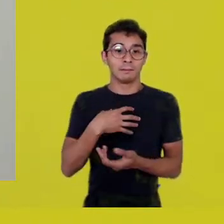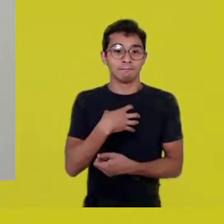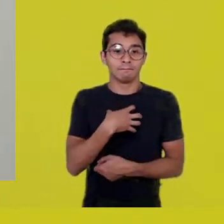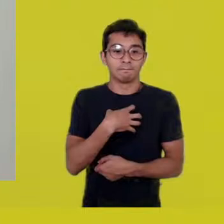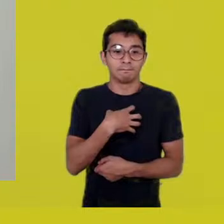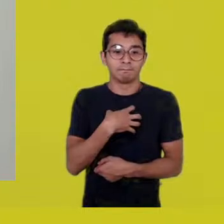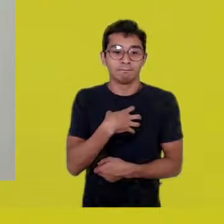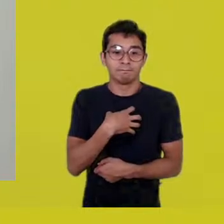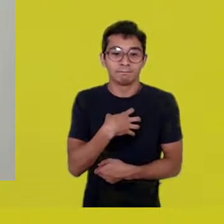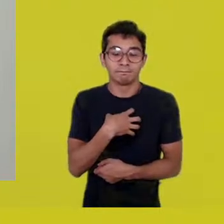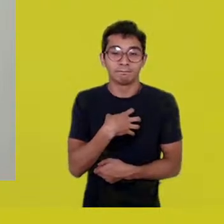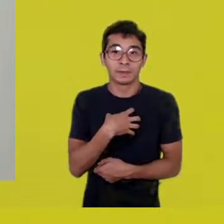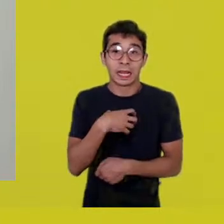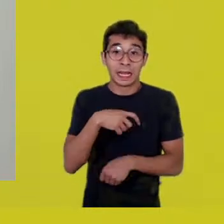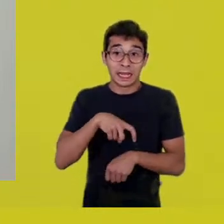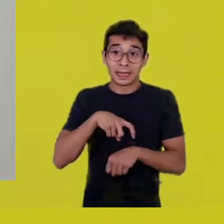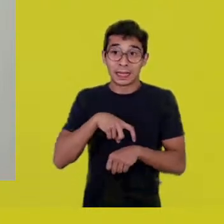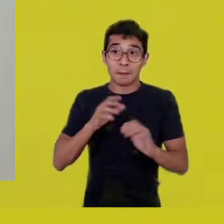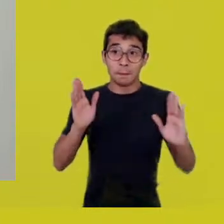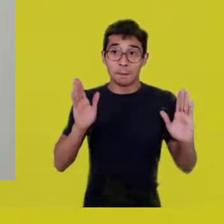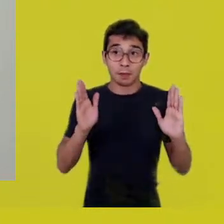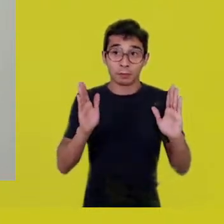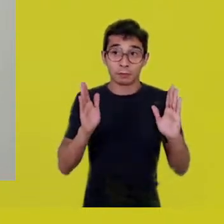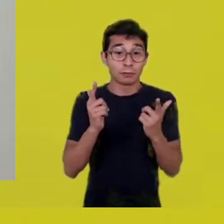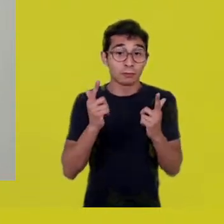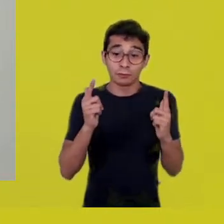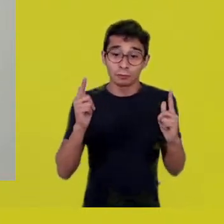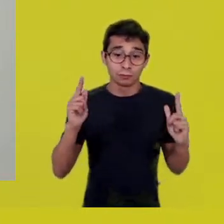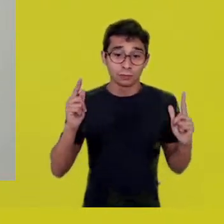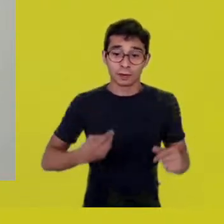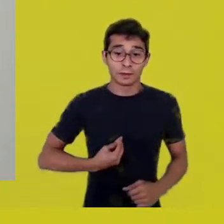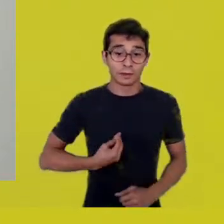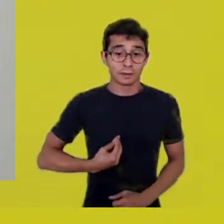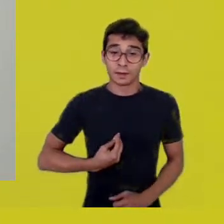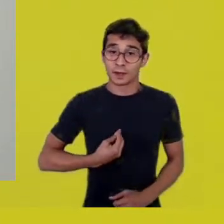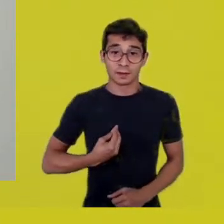in the sense that it has no beginning,